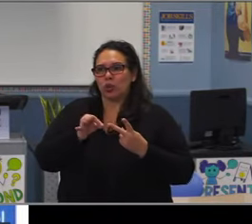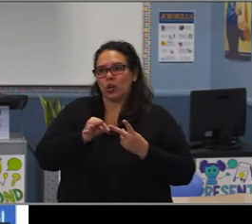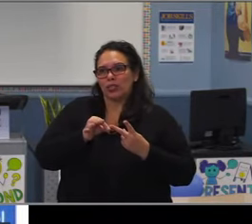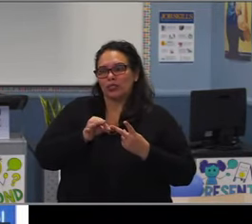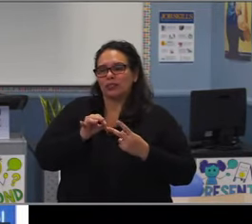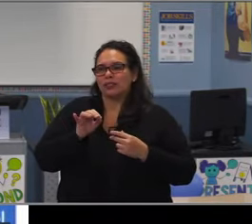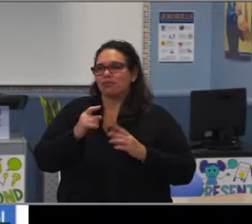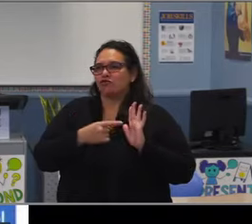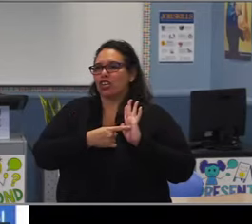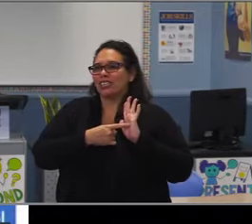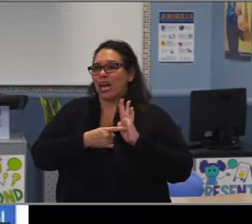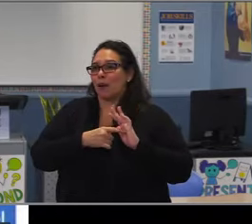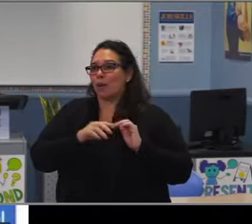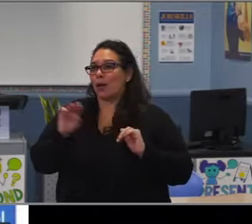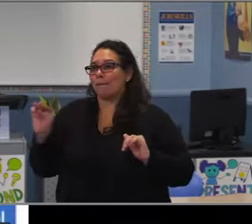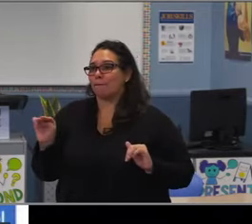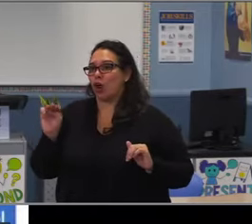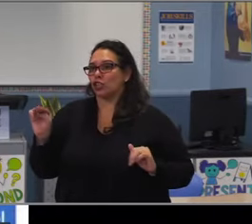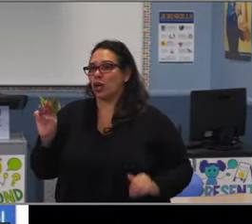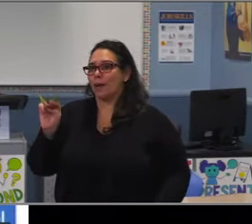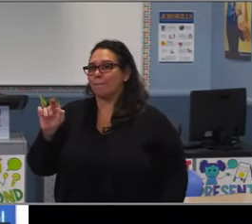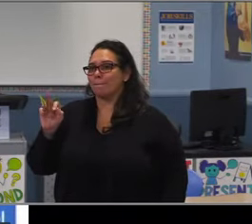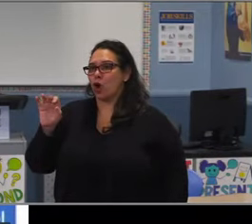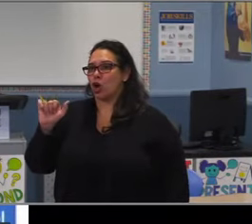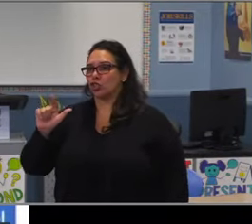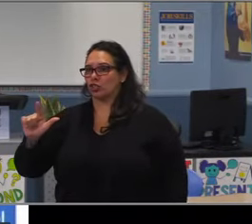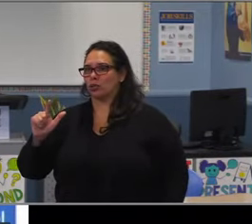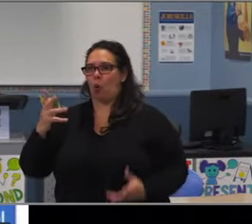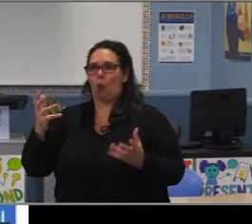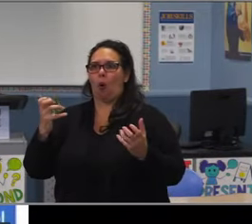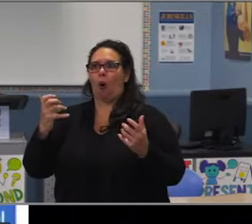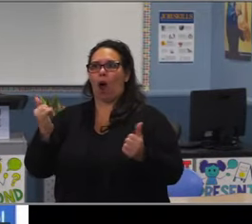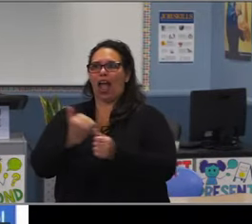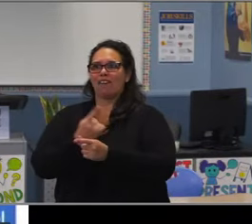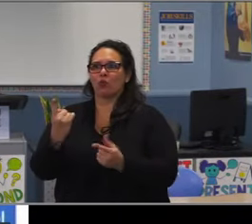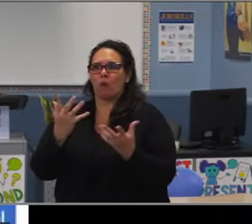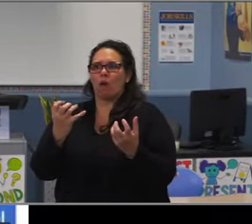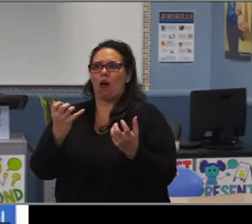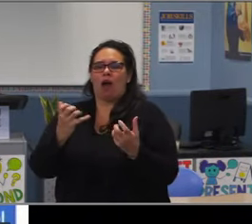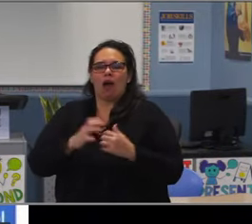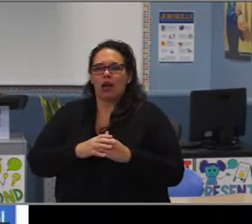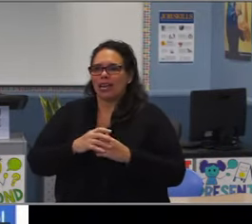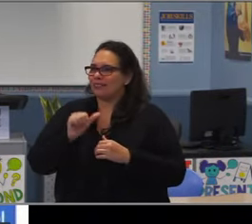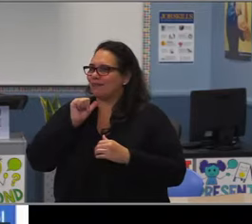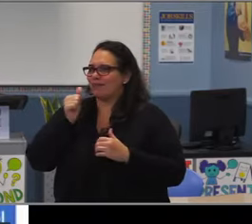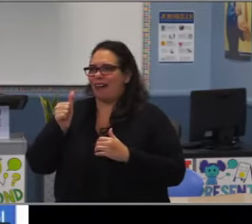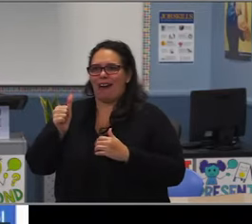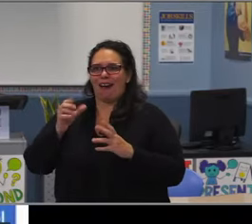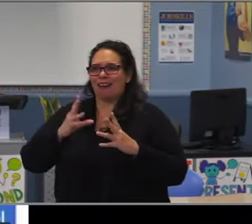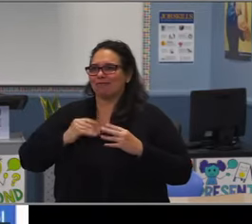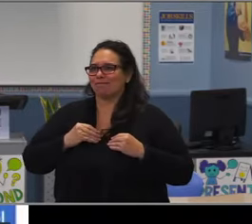Yes. I appreciate that perspective. Our middle schools are decreasing in enrollment, just like our elementary schools.